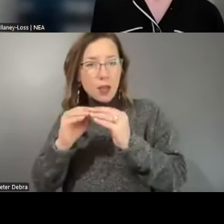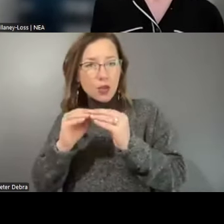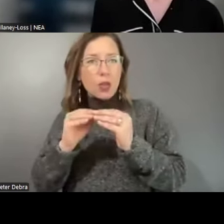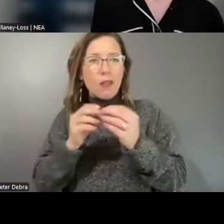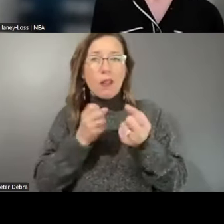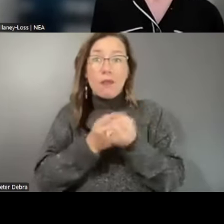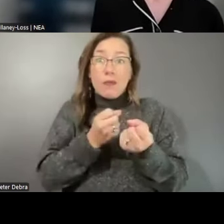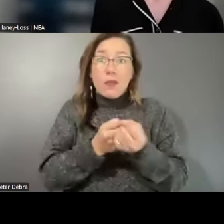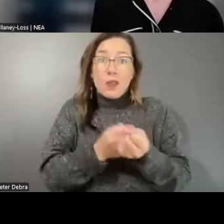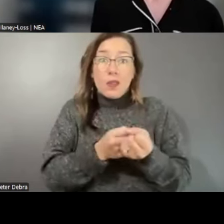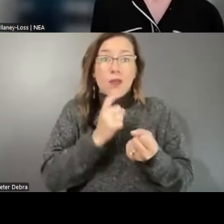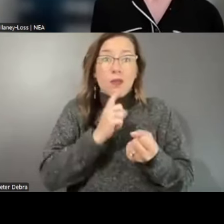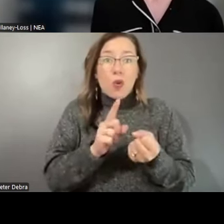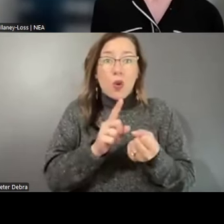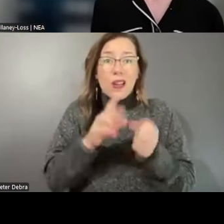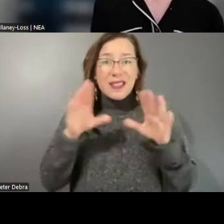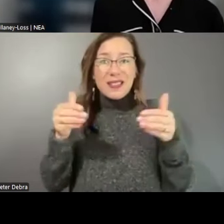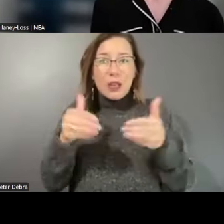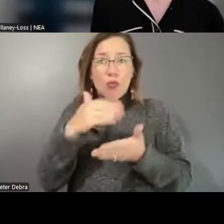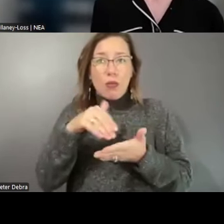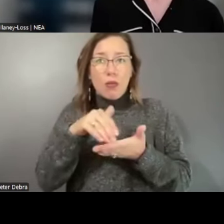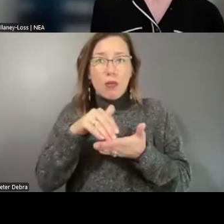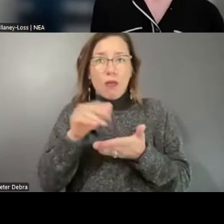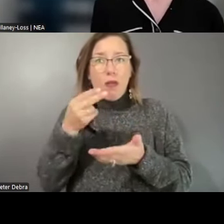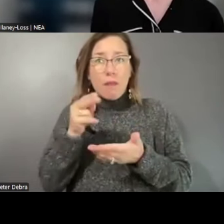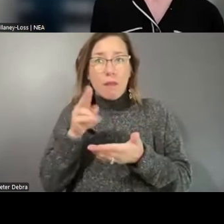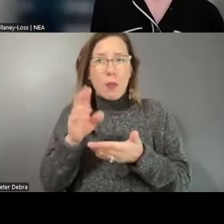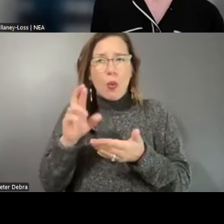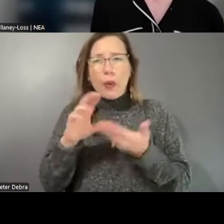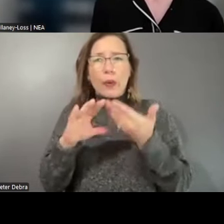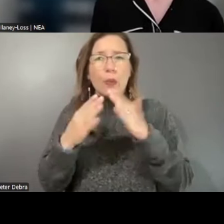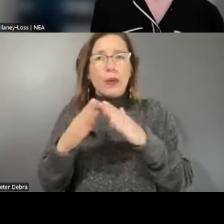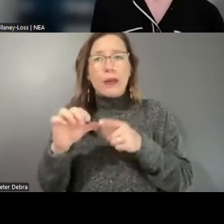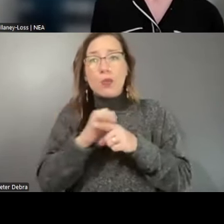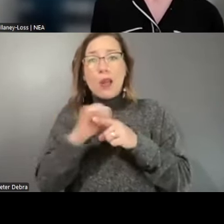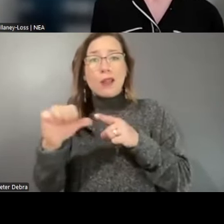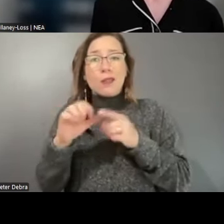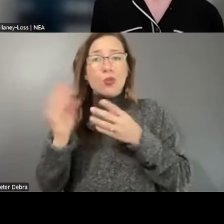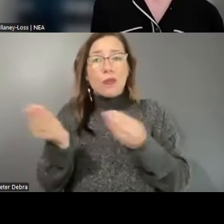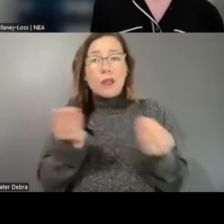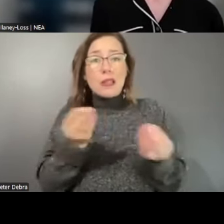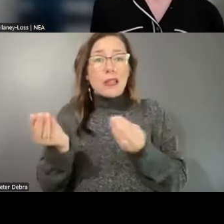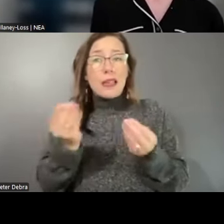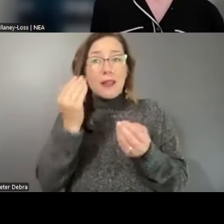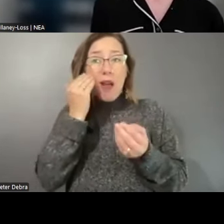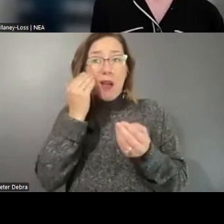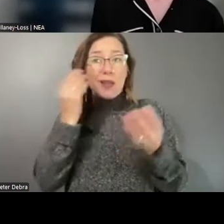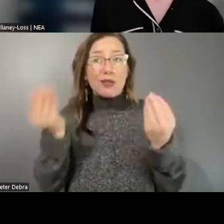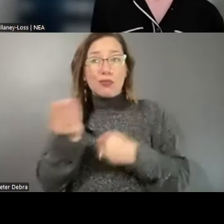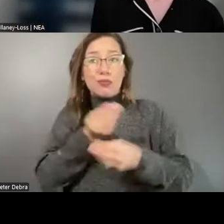of a central hub or a community of practice to facilitate knowledge sharing to harness best